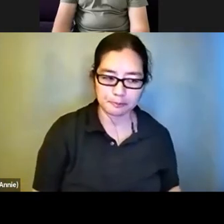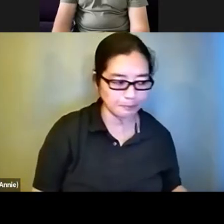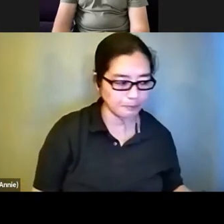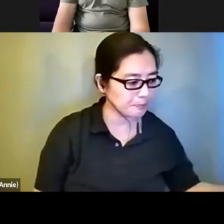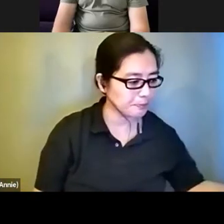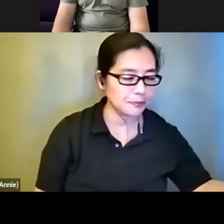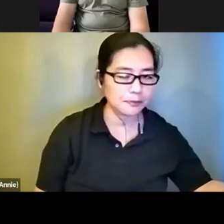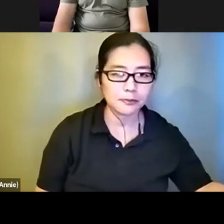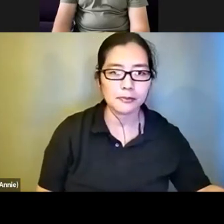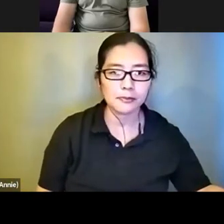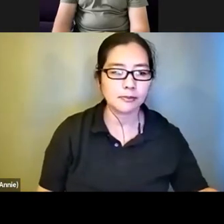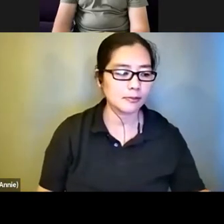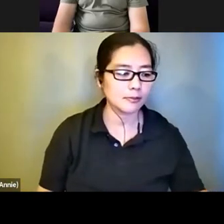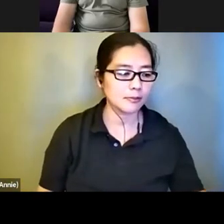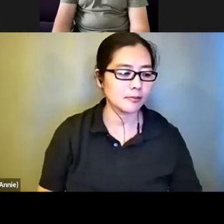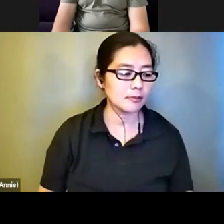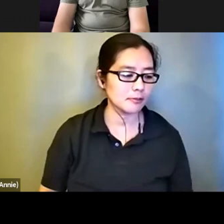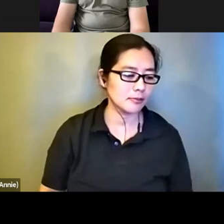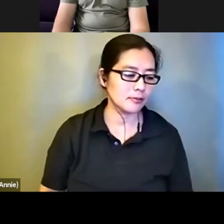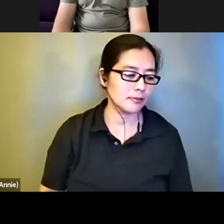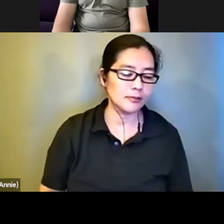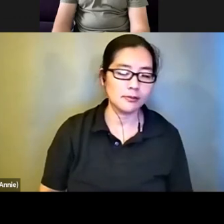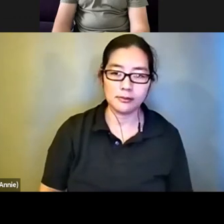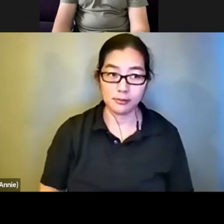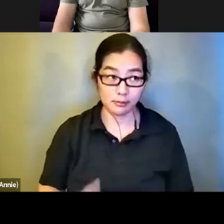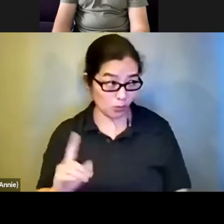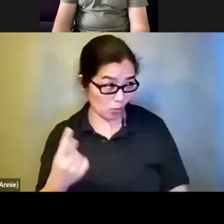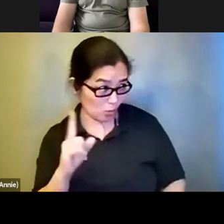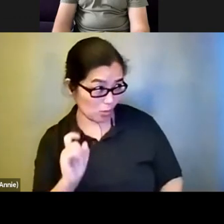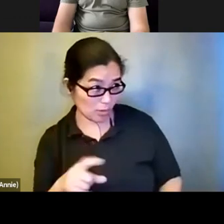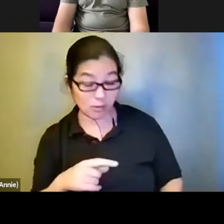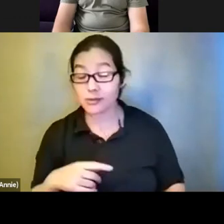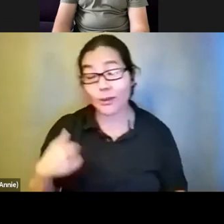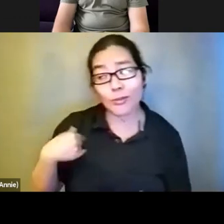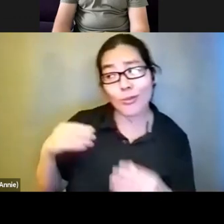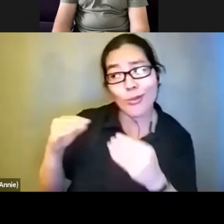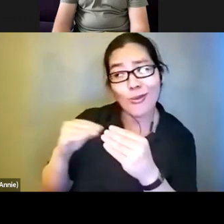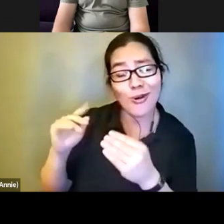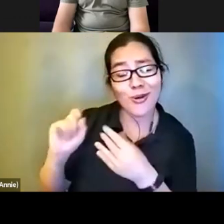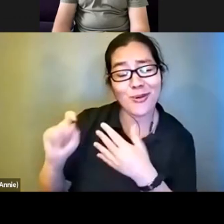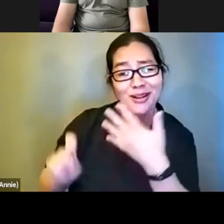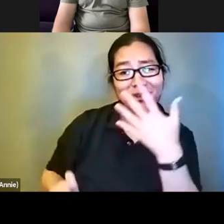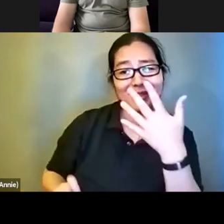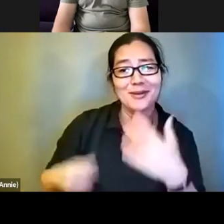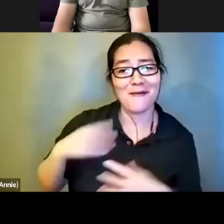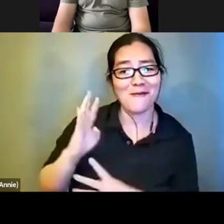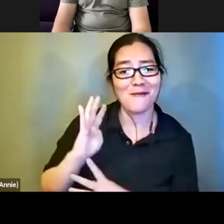Were those the only questions? Emily Beitiks: There are more. We have four minutes left. Up to